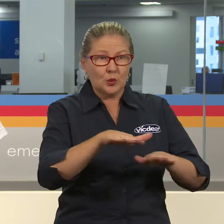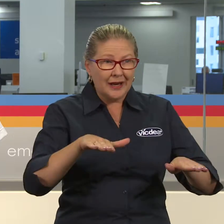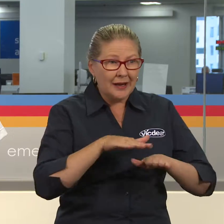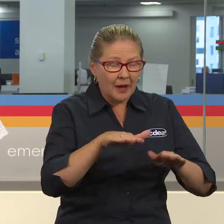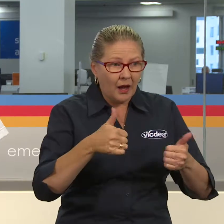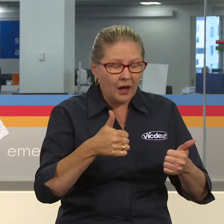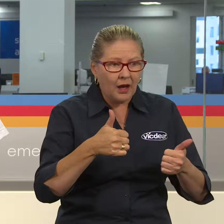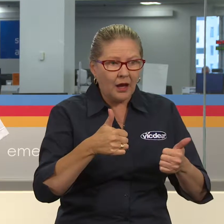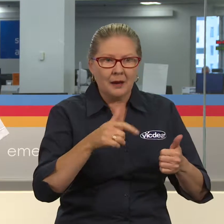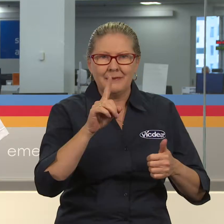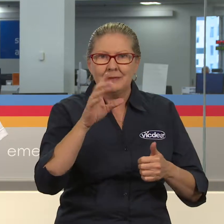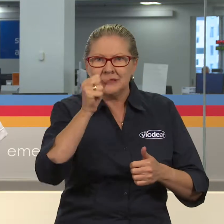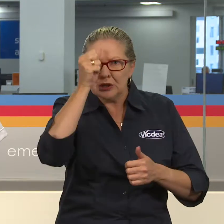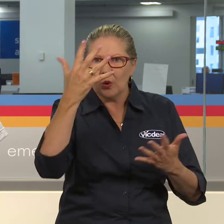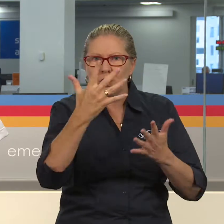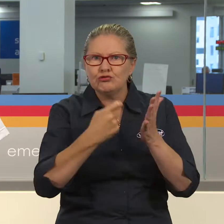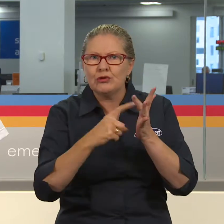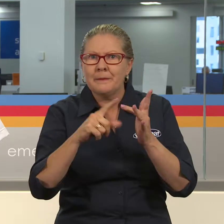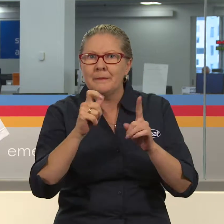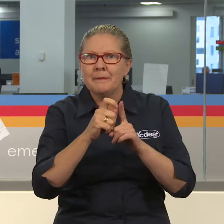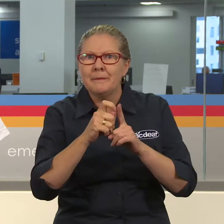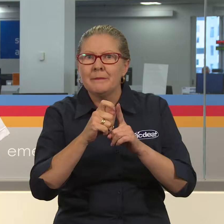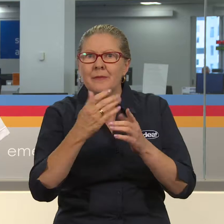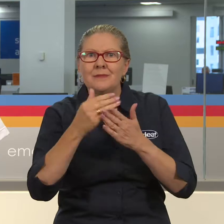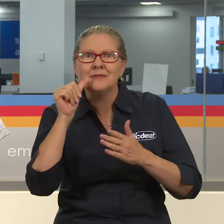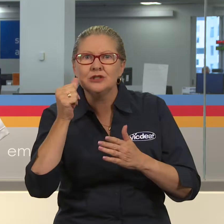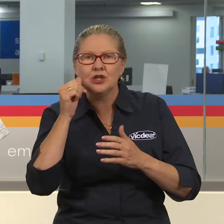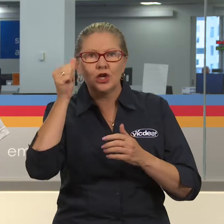where the rips are on the beach, understanding to swim between the flags, and making sure